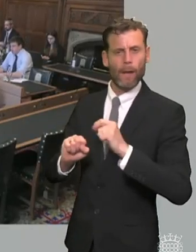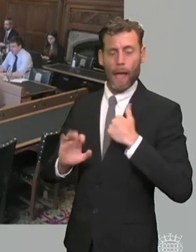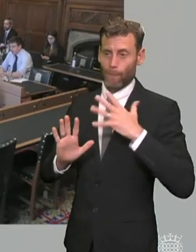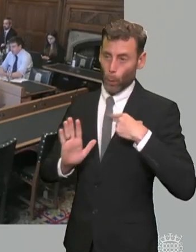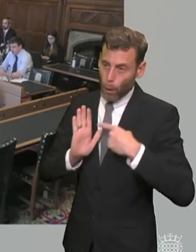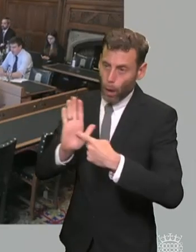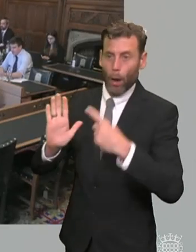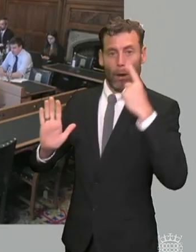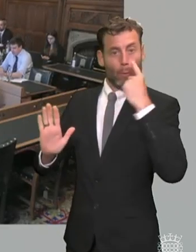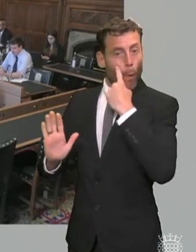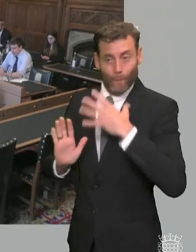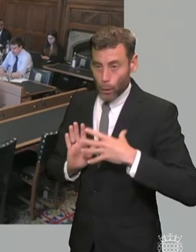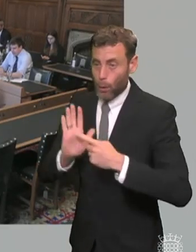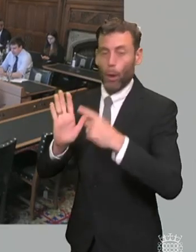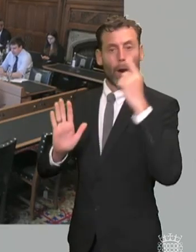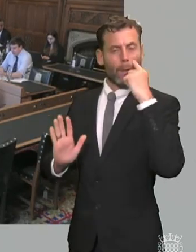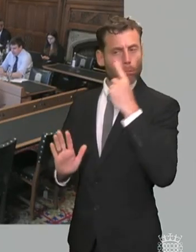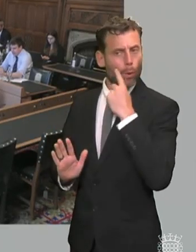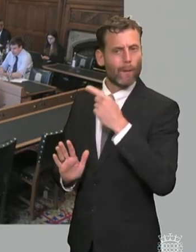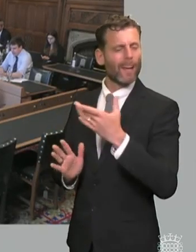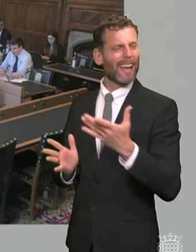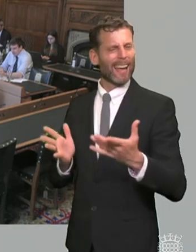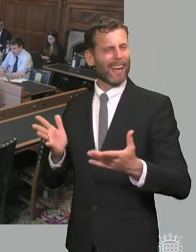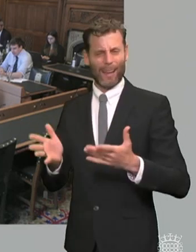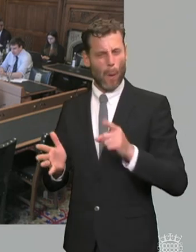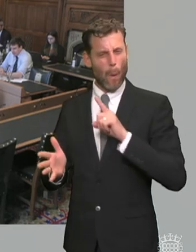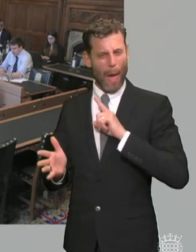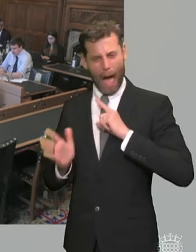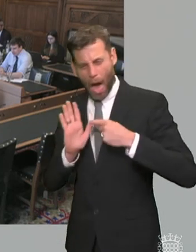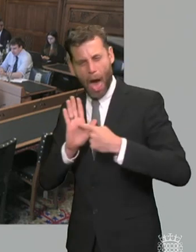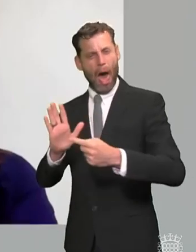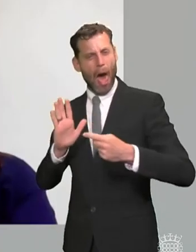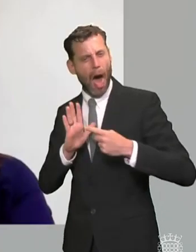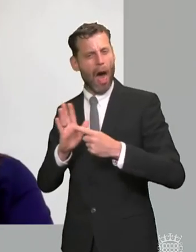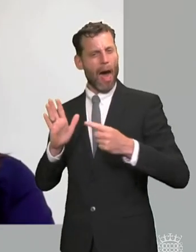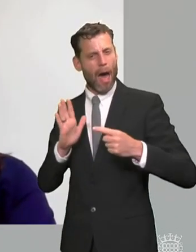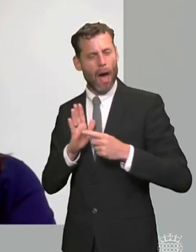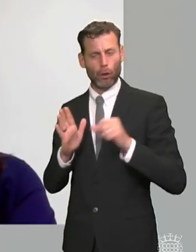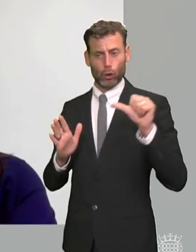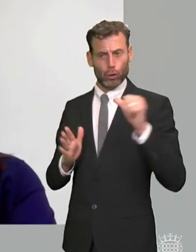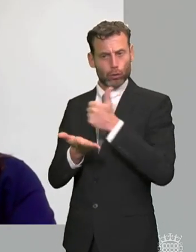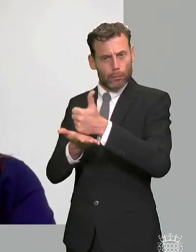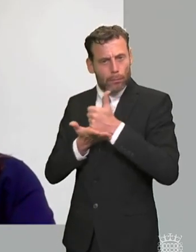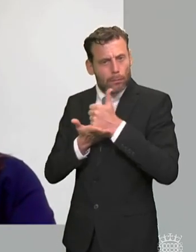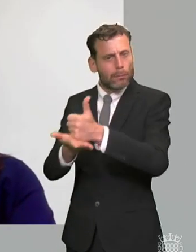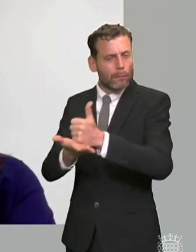um please i'll start with you ali this time well i i think this is i mean it is fundamentally picking